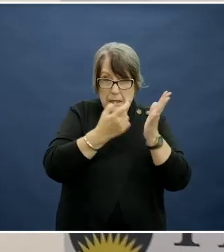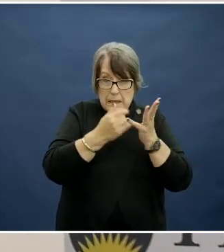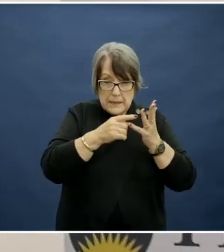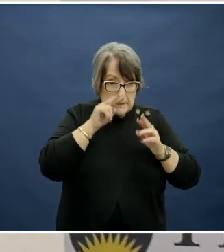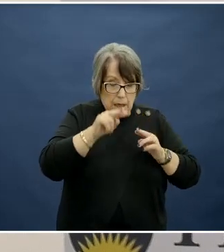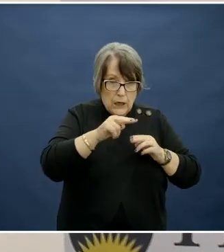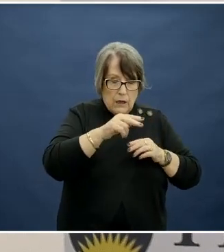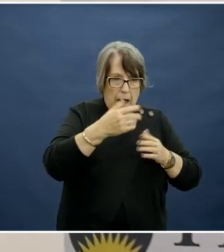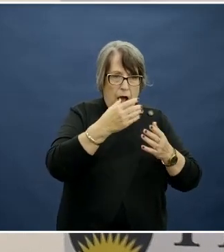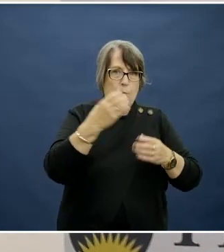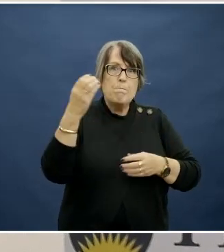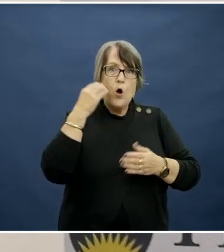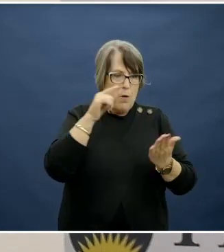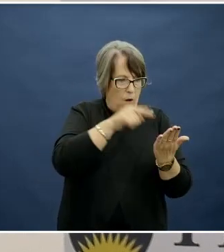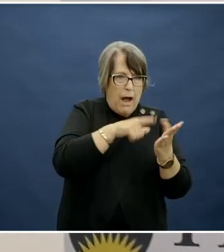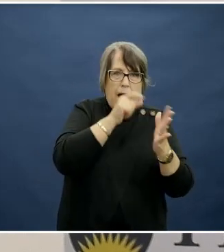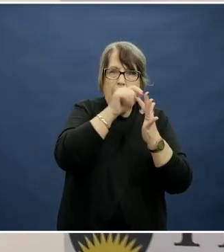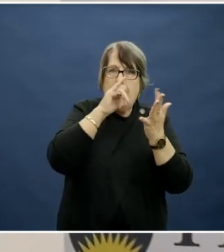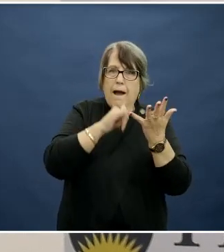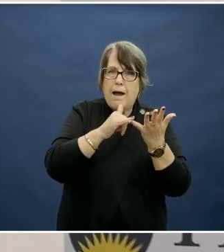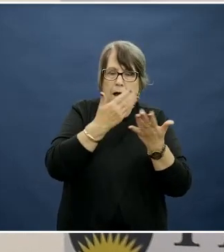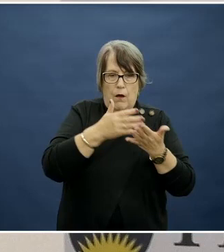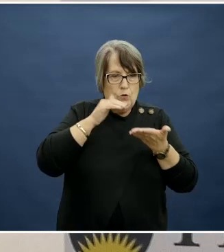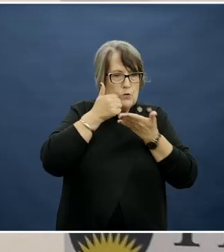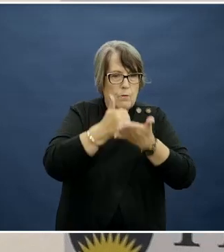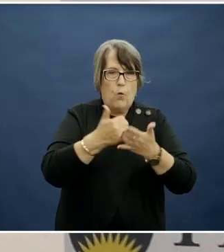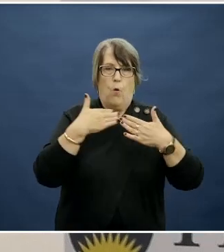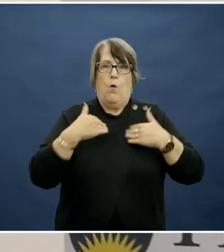of mobile phone apps to support healthy family meals.